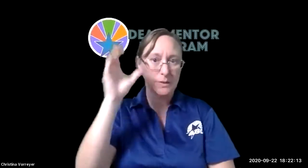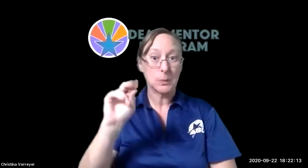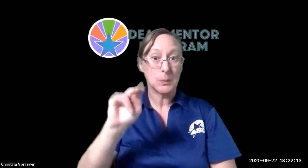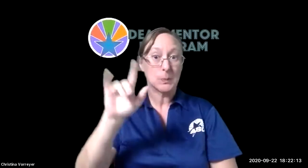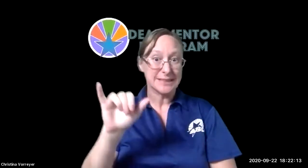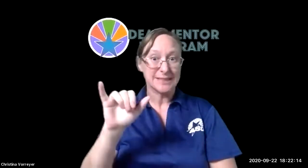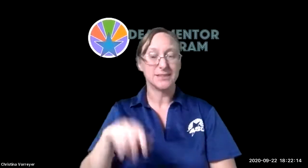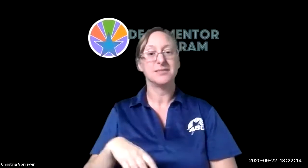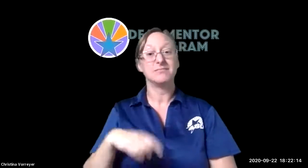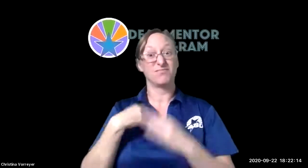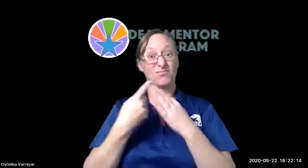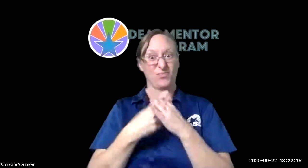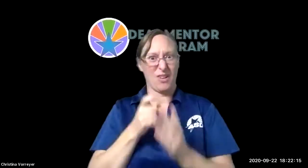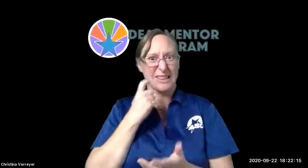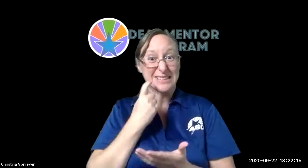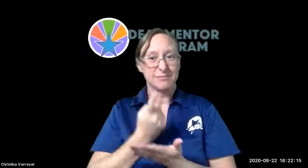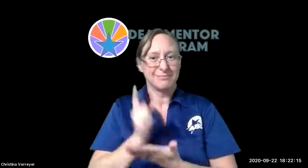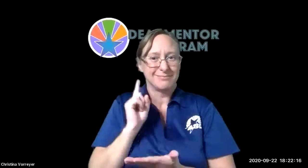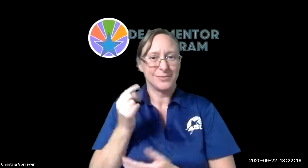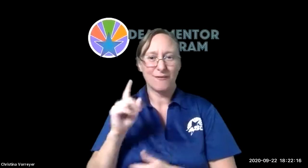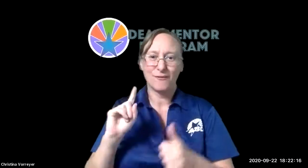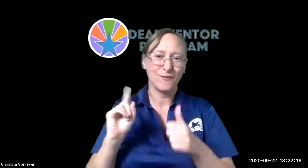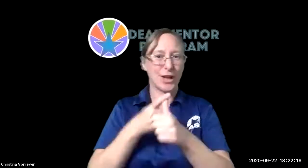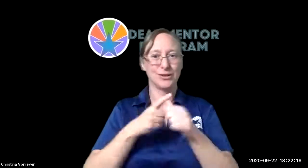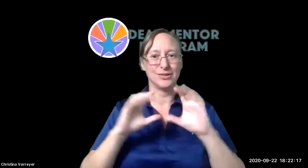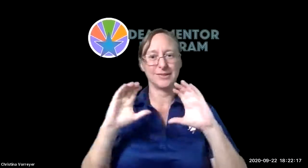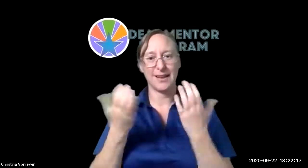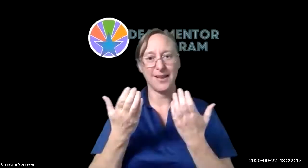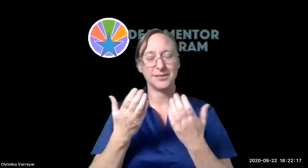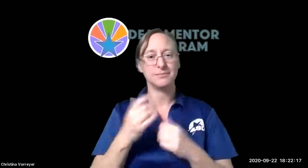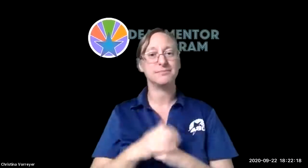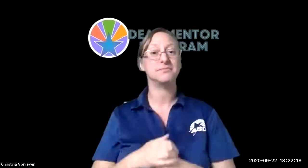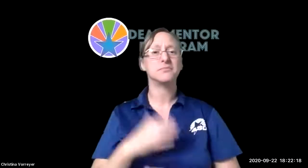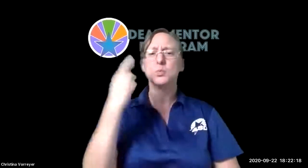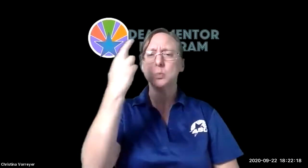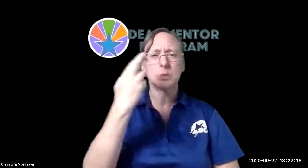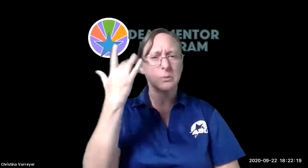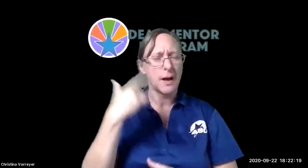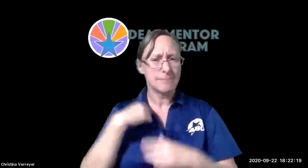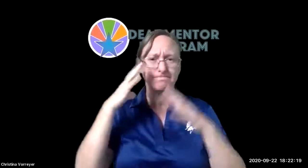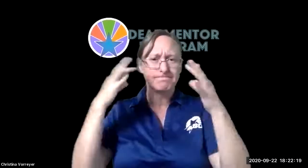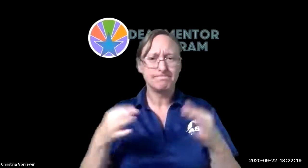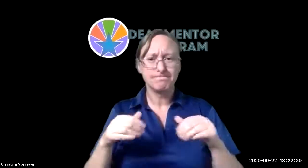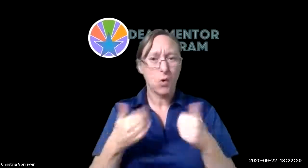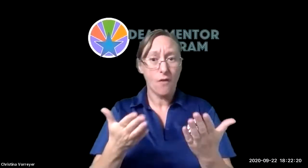and that is intended for parents who we just started last week our very first